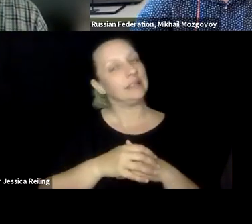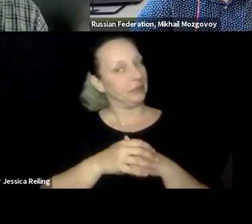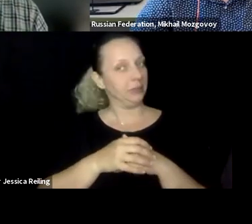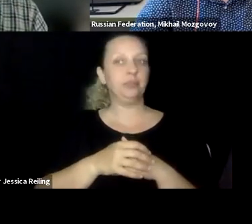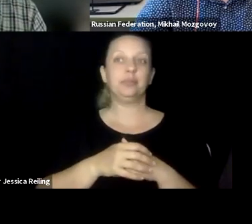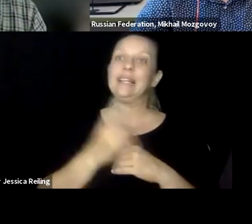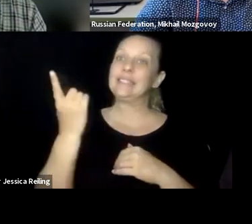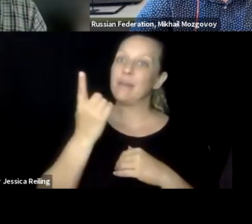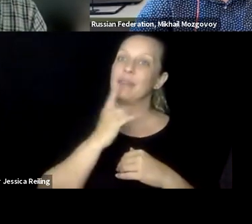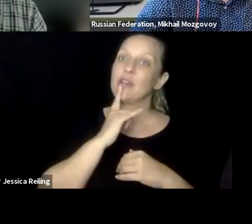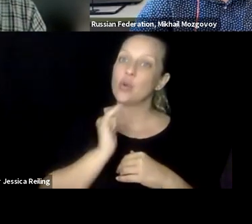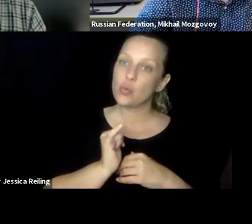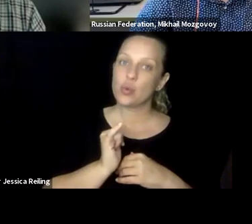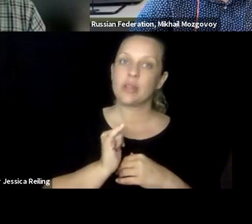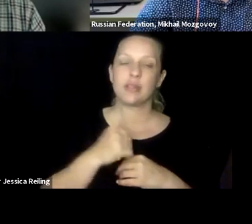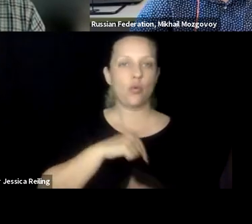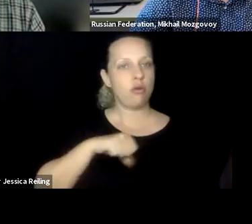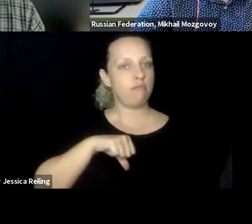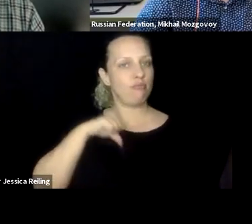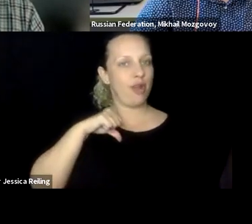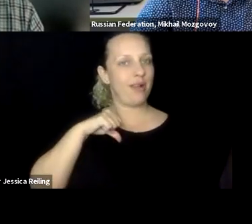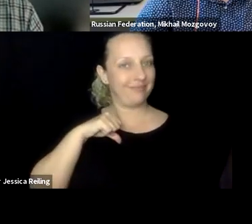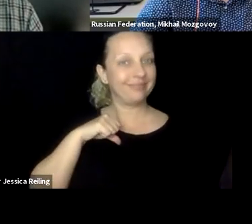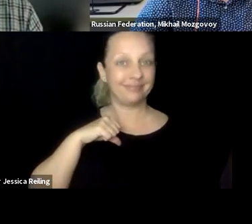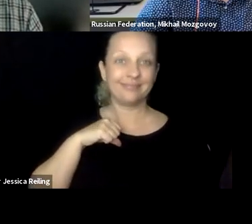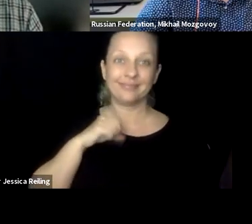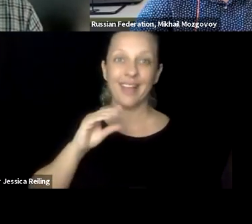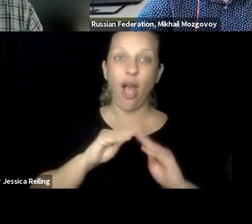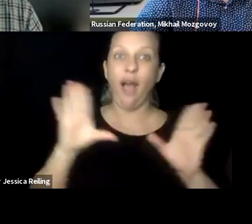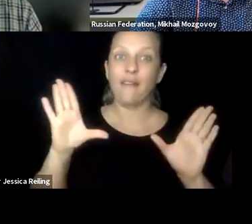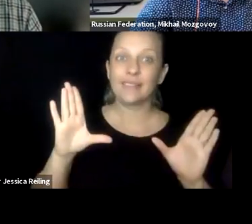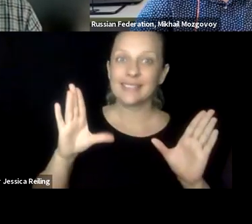digitally into -- to go more to an online learning